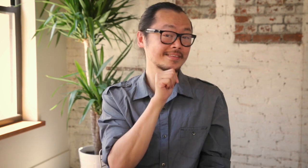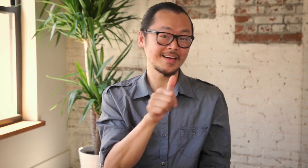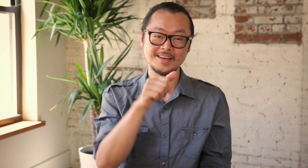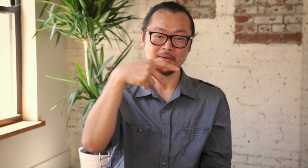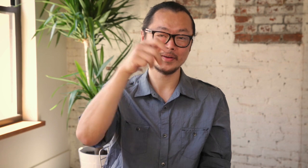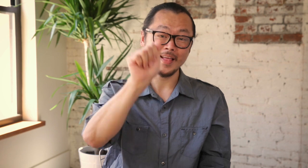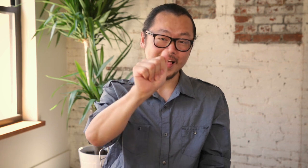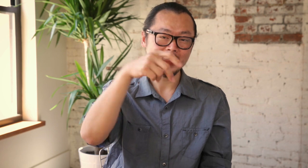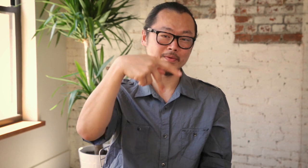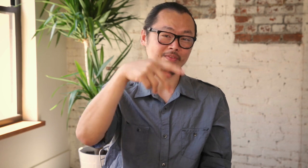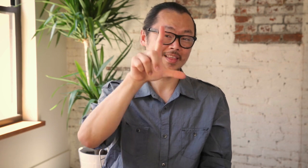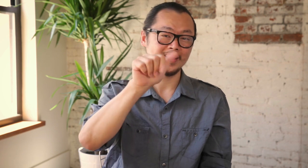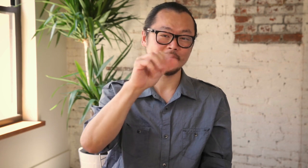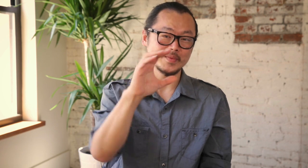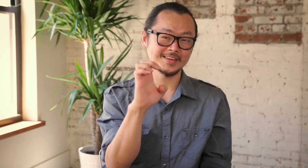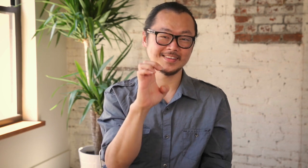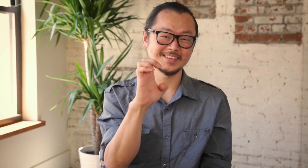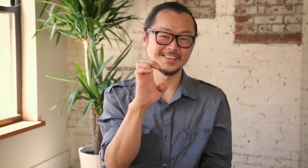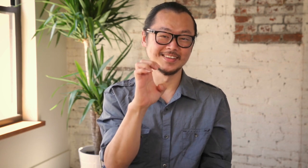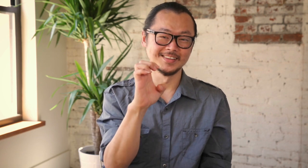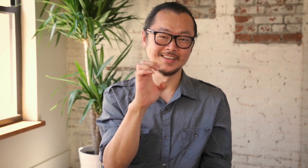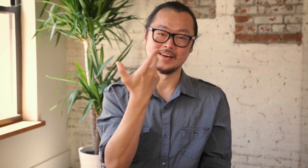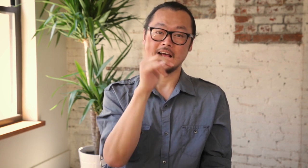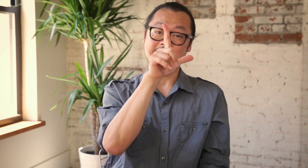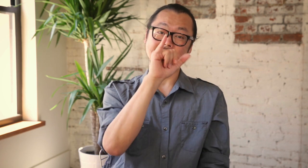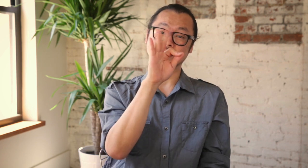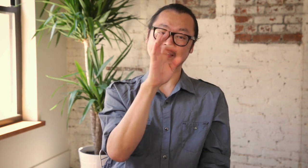Life is not a place.